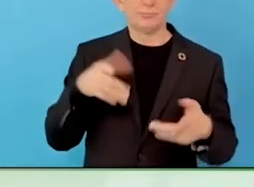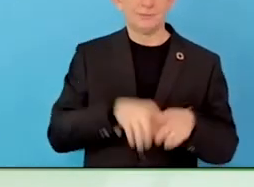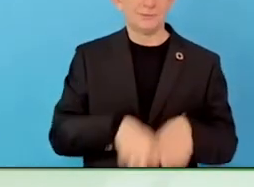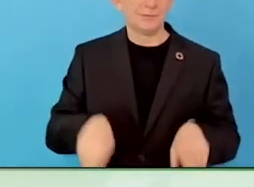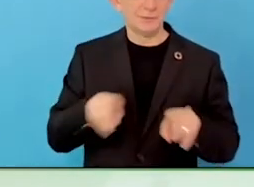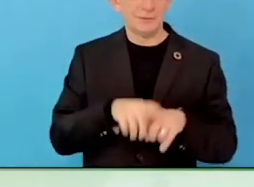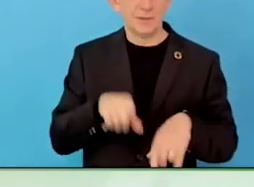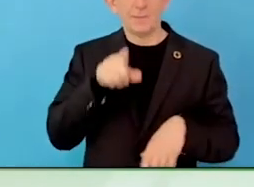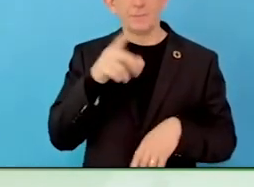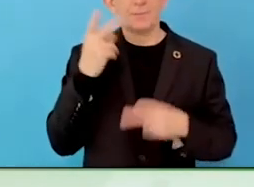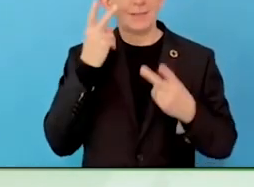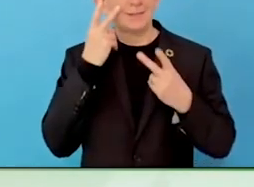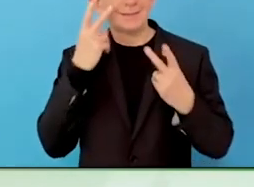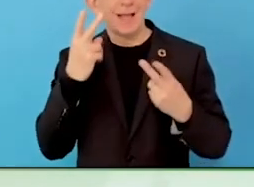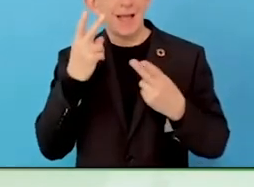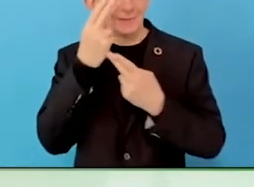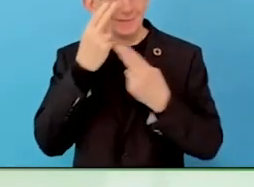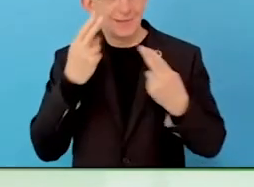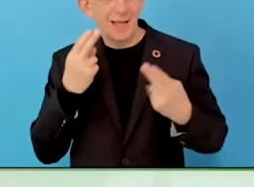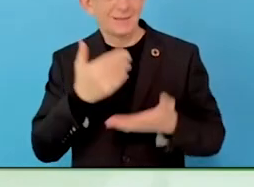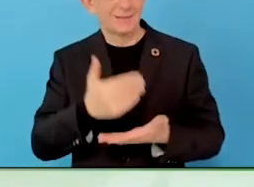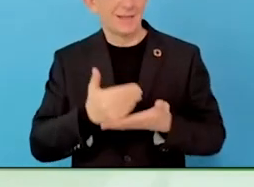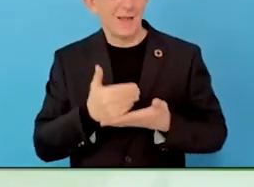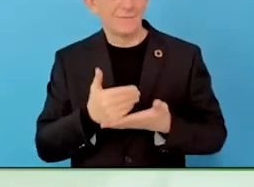We are looking at a process that would bring a group of companies